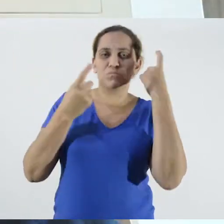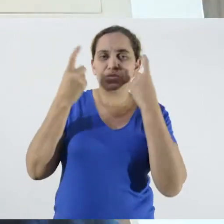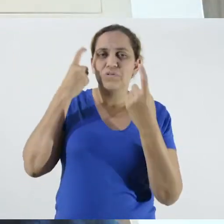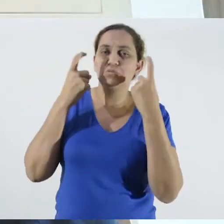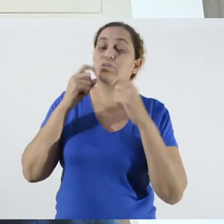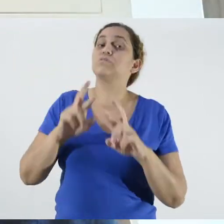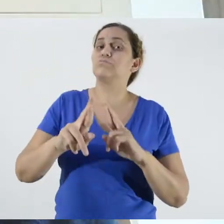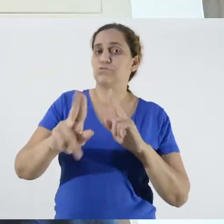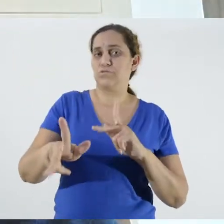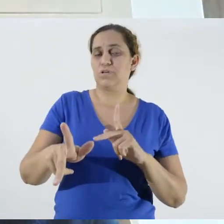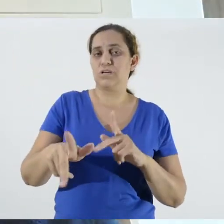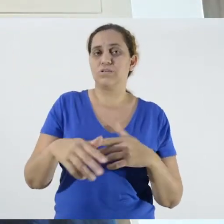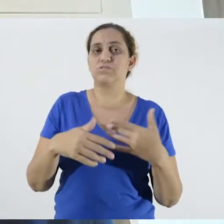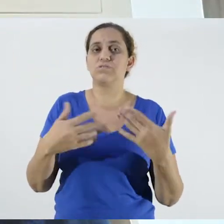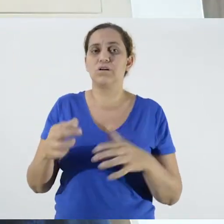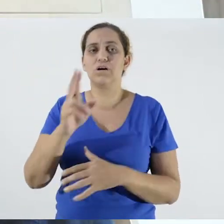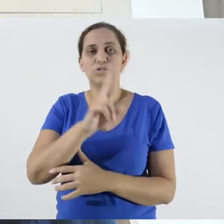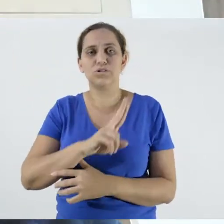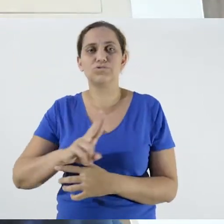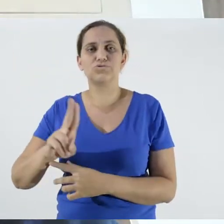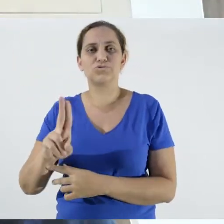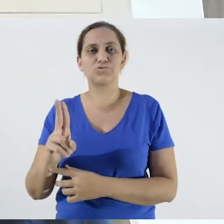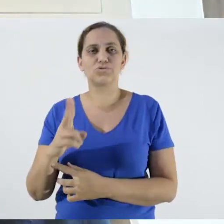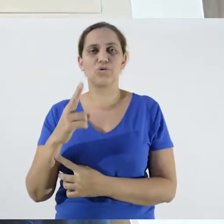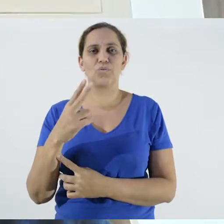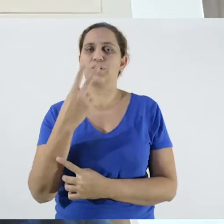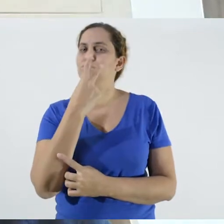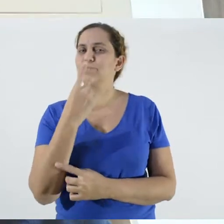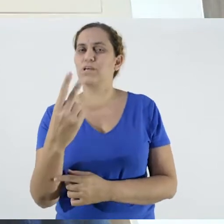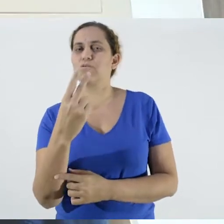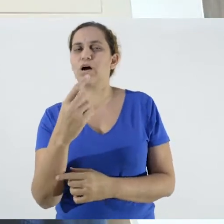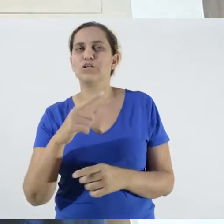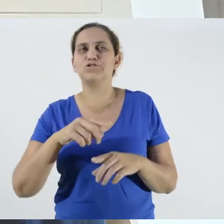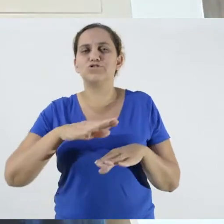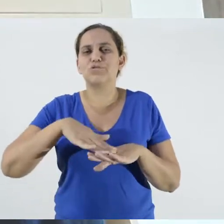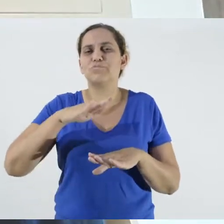more journalistic language, of news, to really draw the attention of